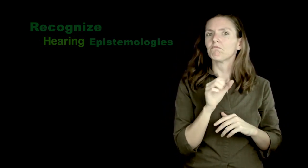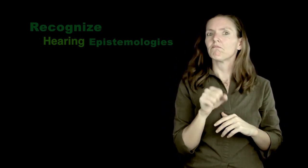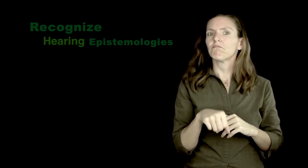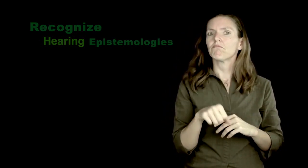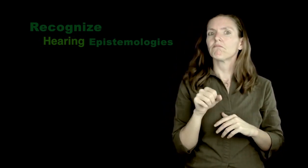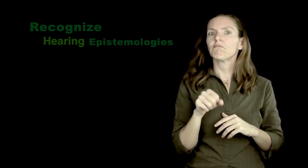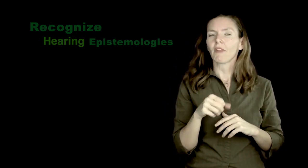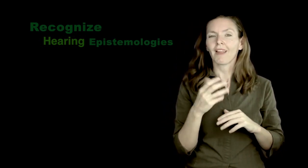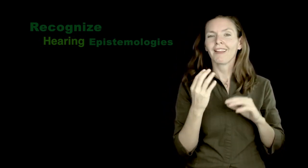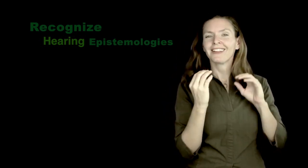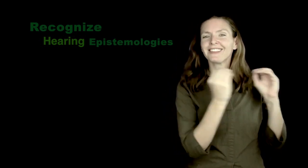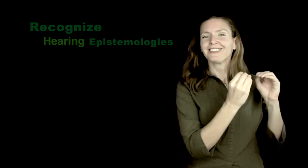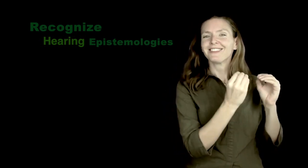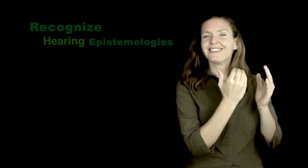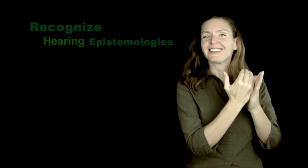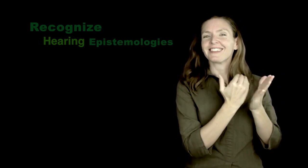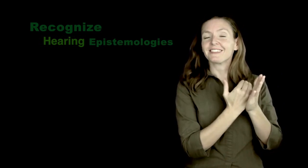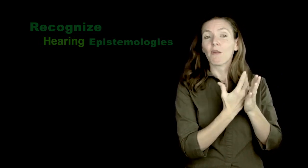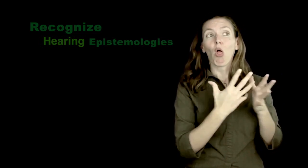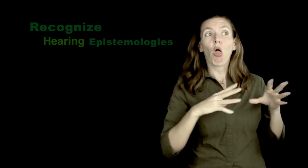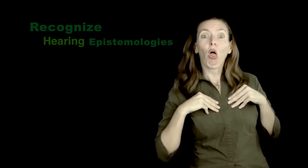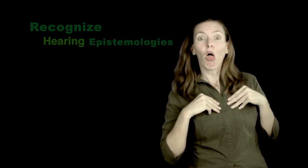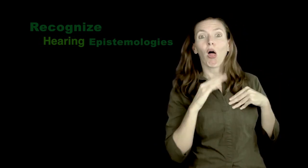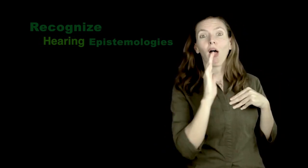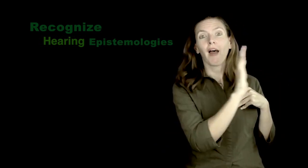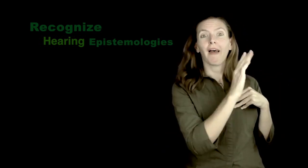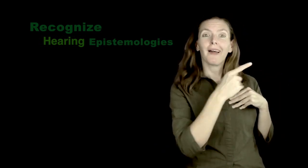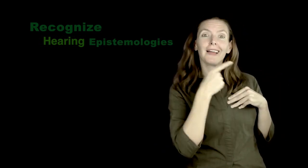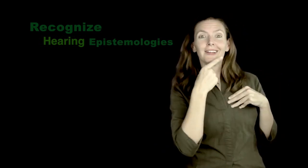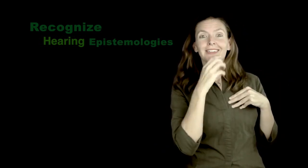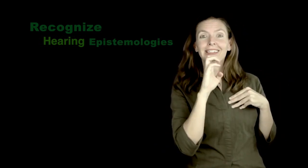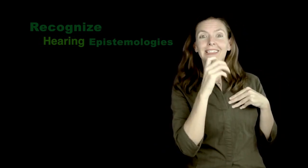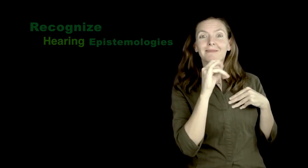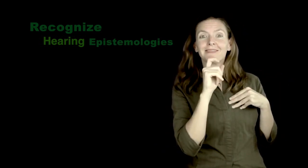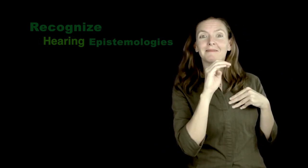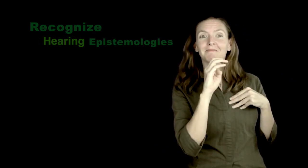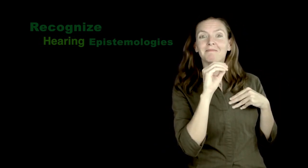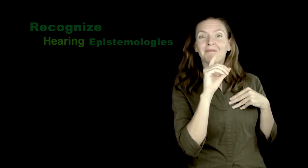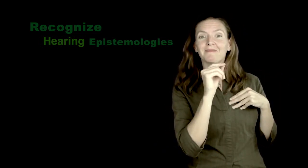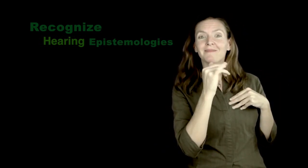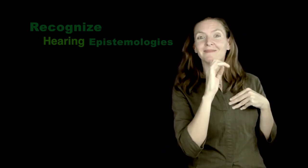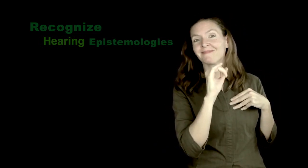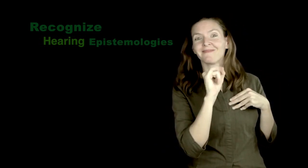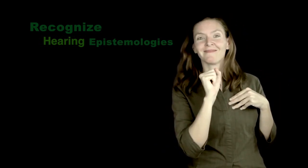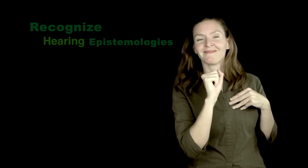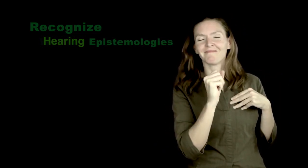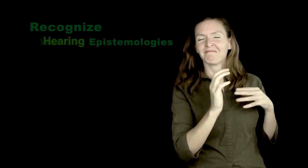They were astounded and grateful about the lesson learned regarding hearing and Deaf epistemologies.